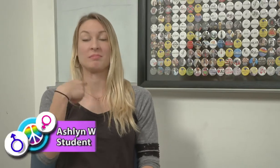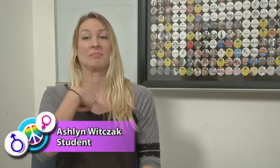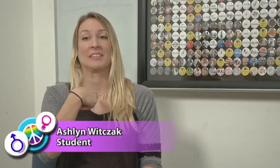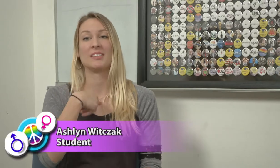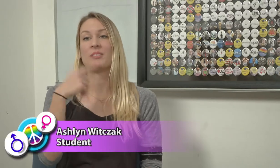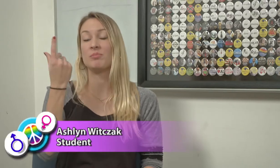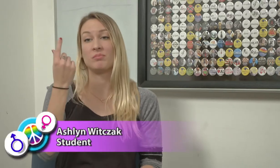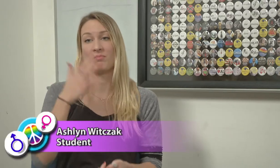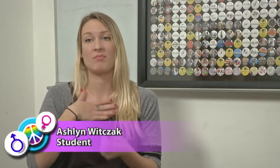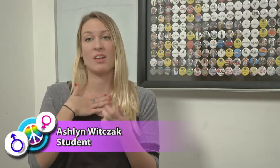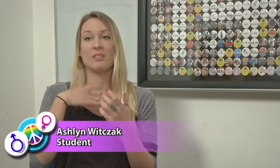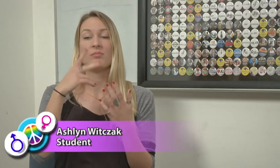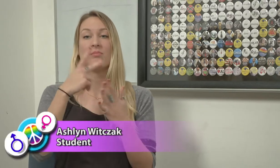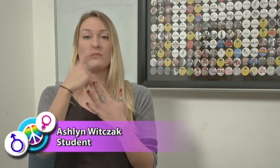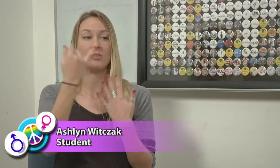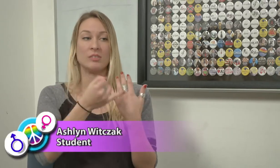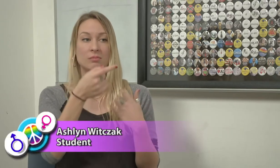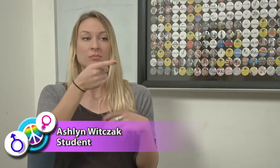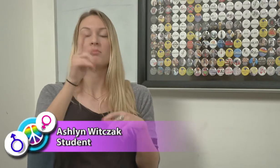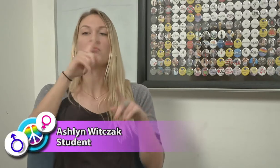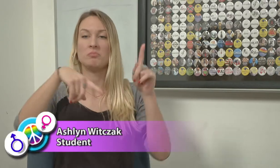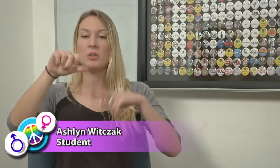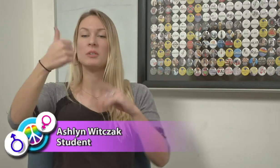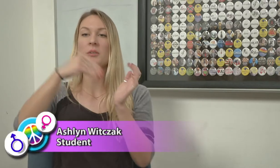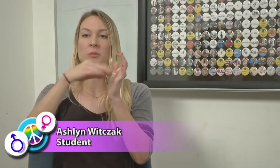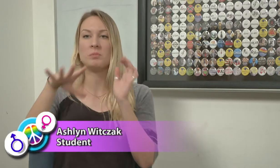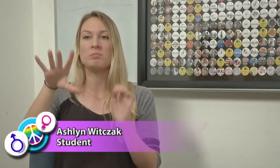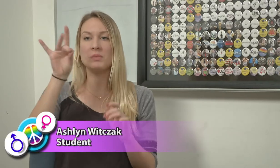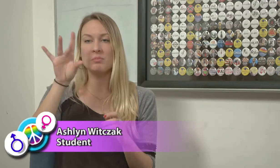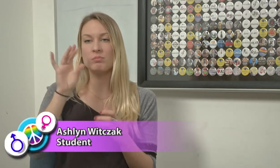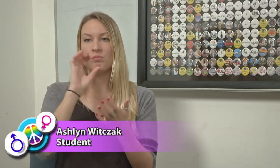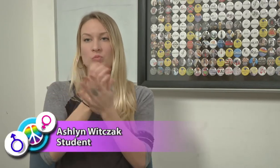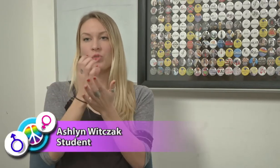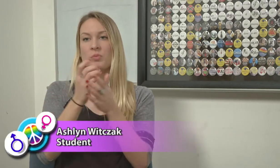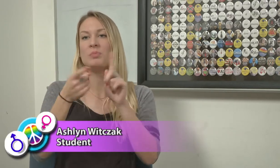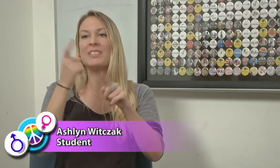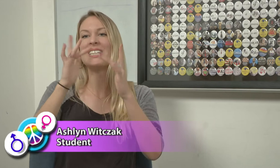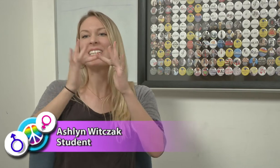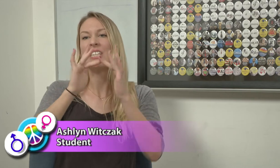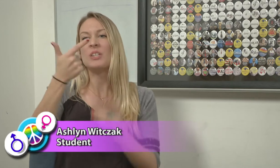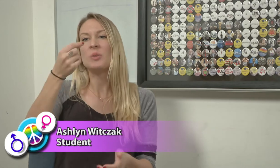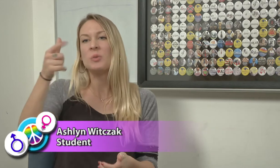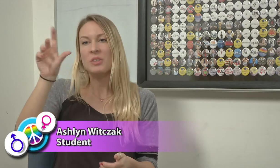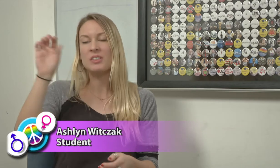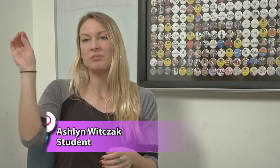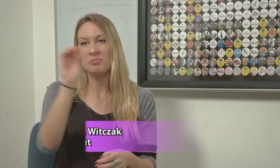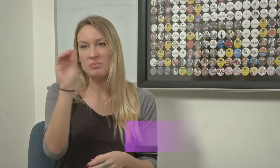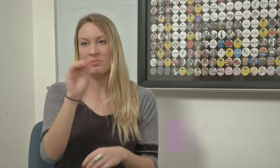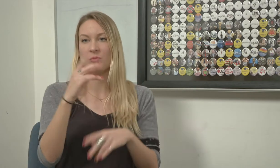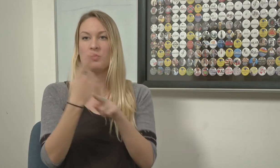My project was to work with other students in the class to choose a variety of images from Google Images.